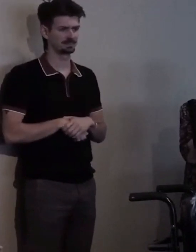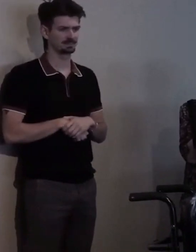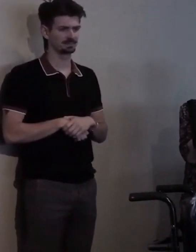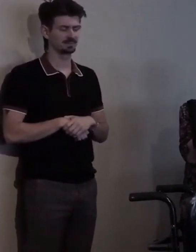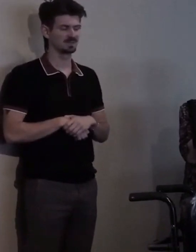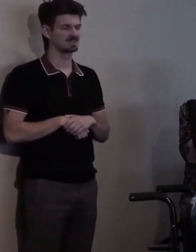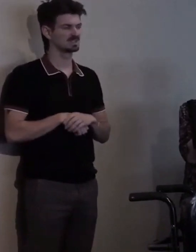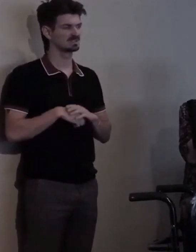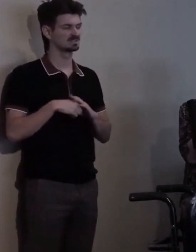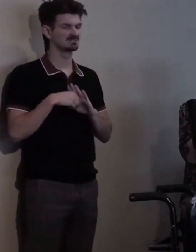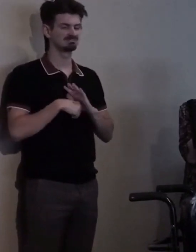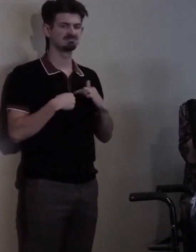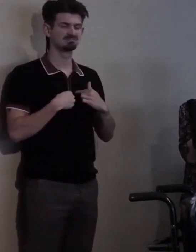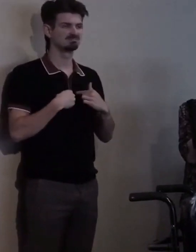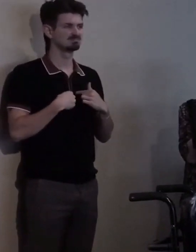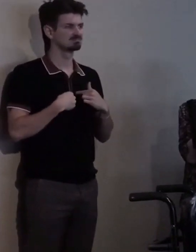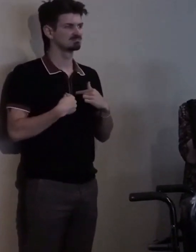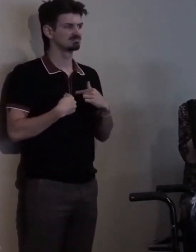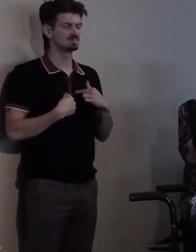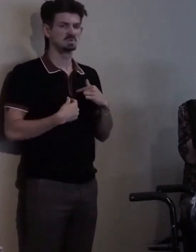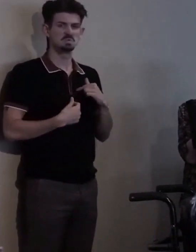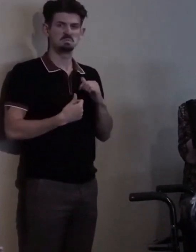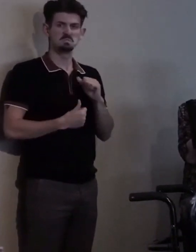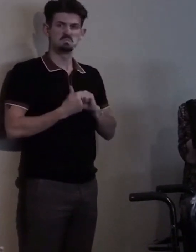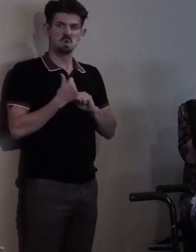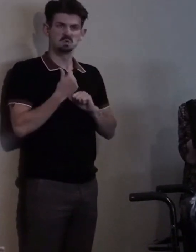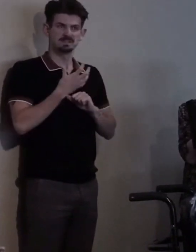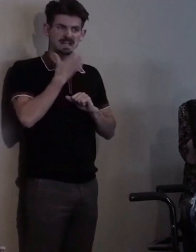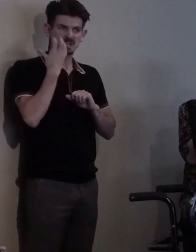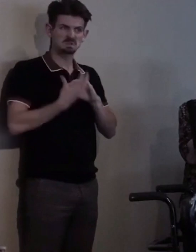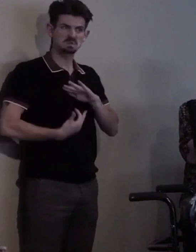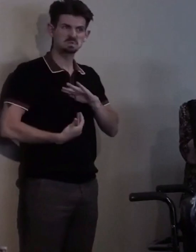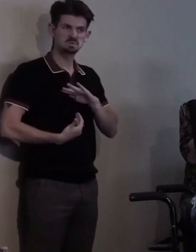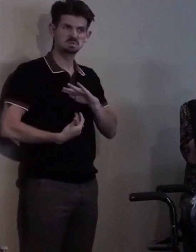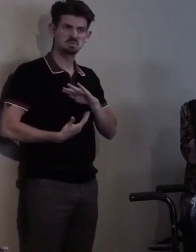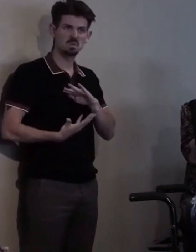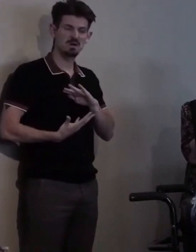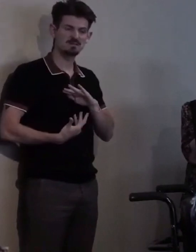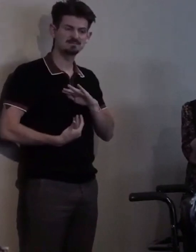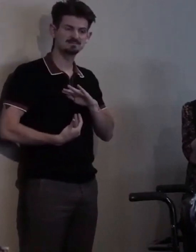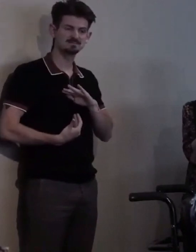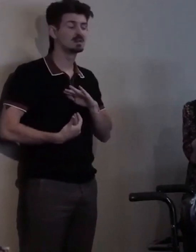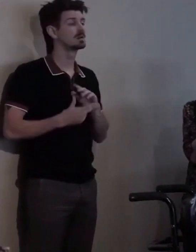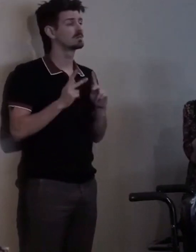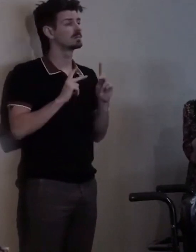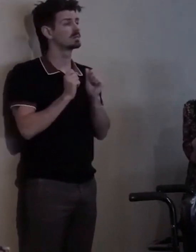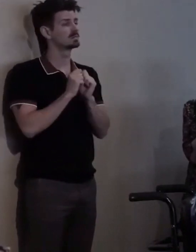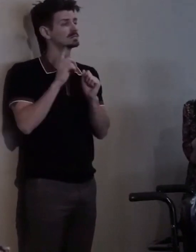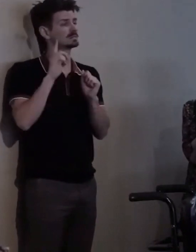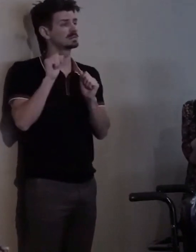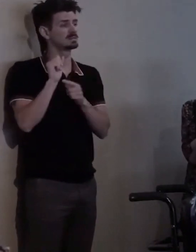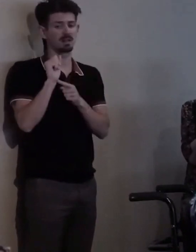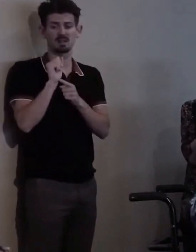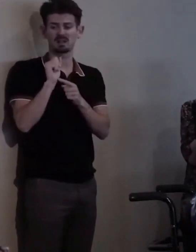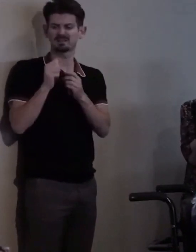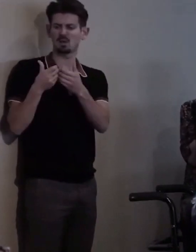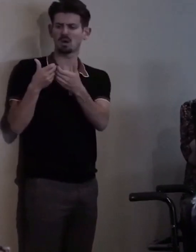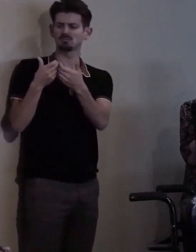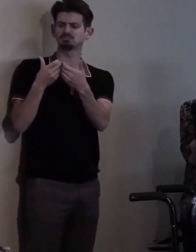was that people with disabilities were segregated into special schools.